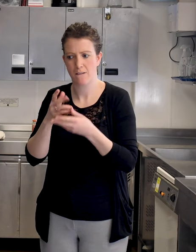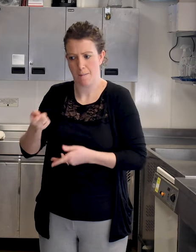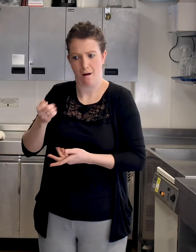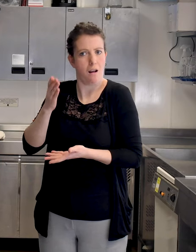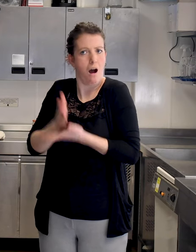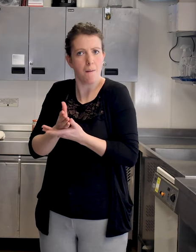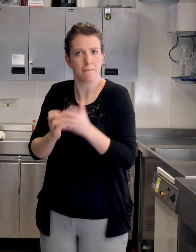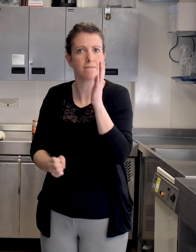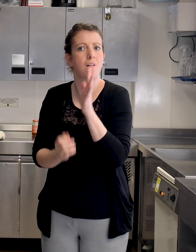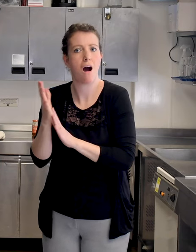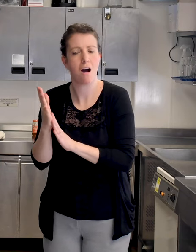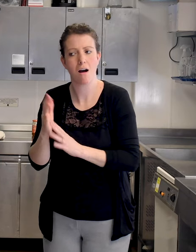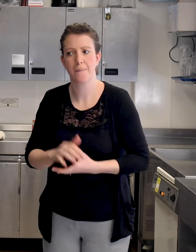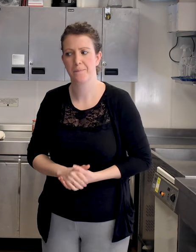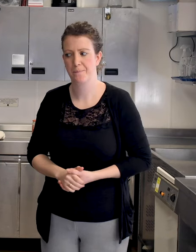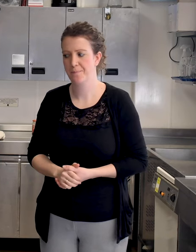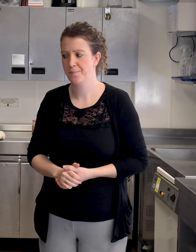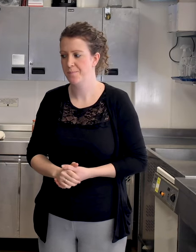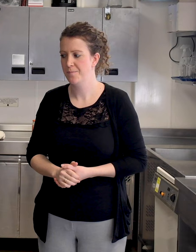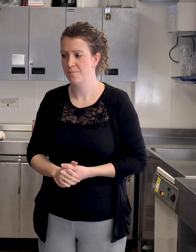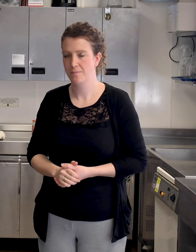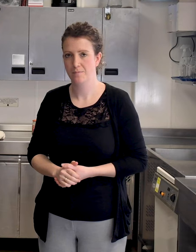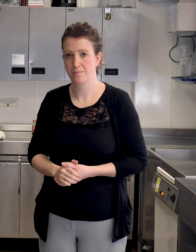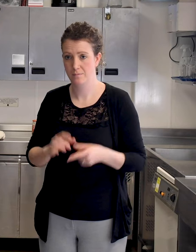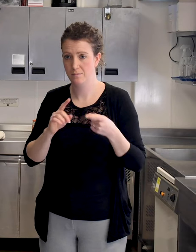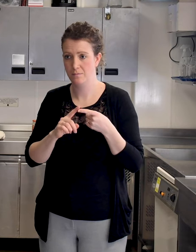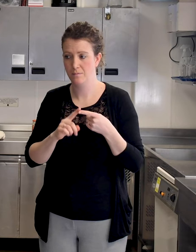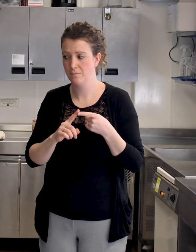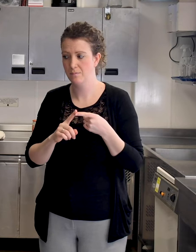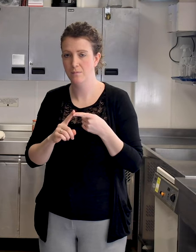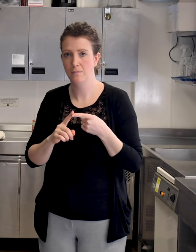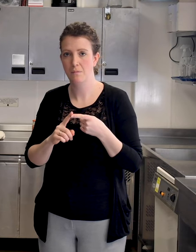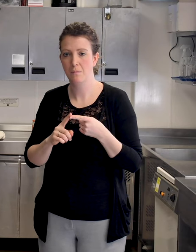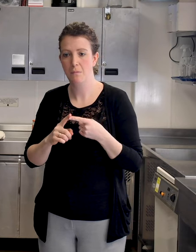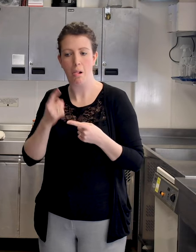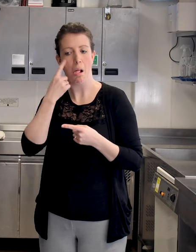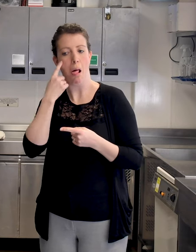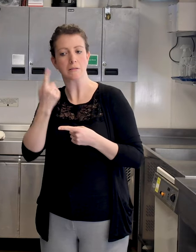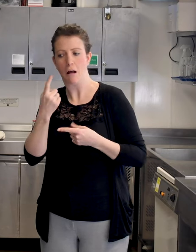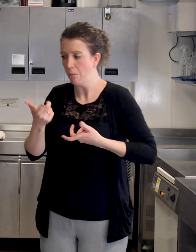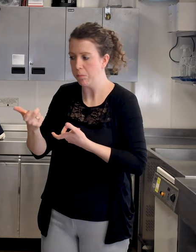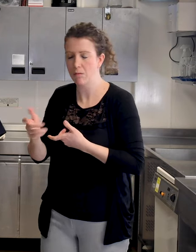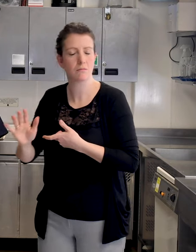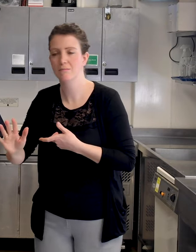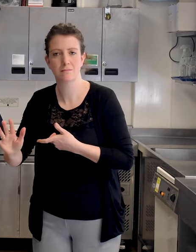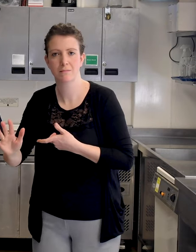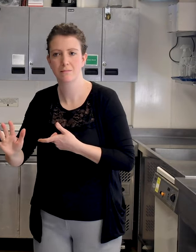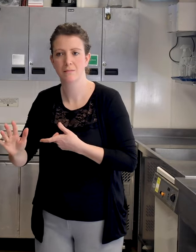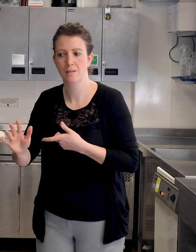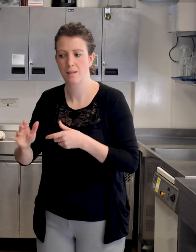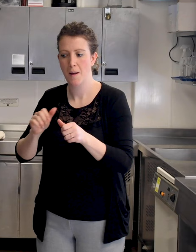catch fire. Number one don't try and put it out yourself. Simply turn heat off if